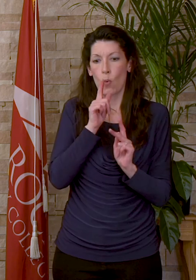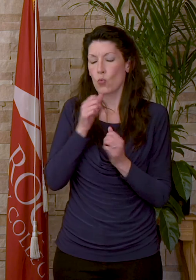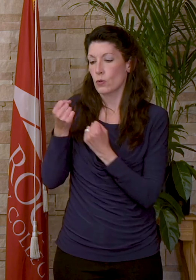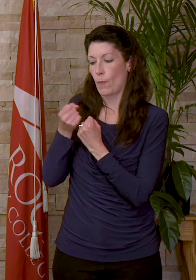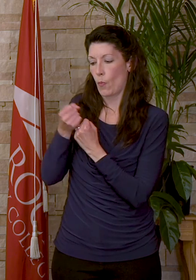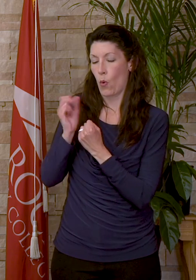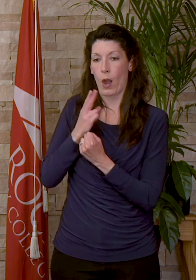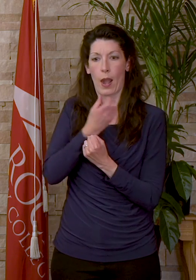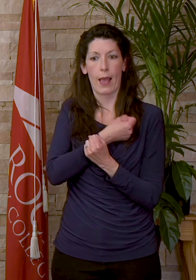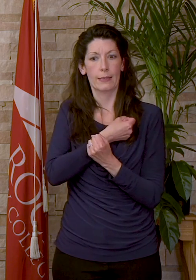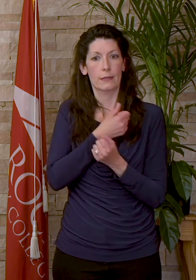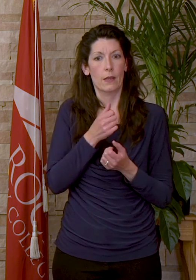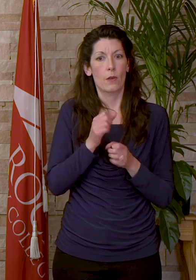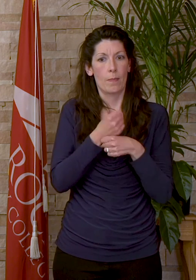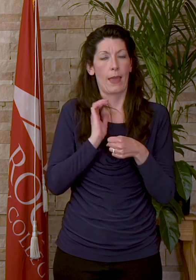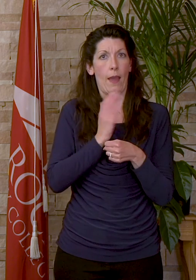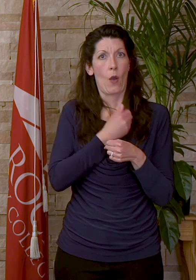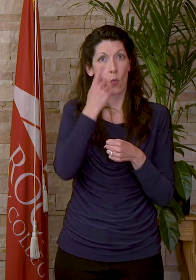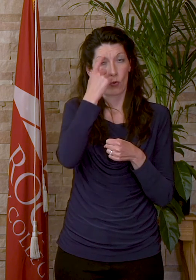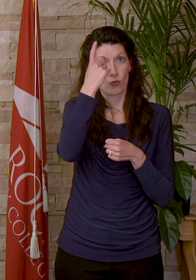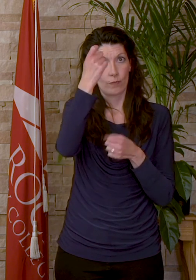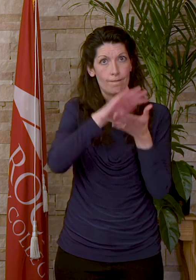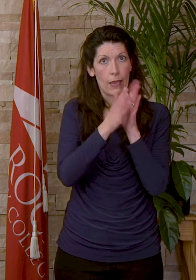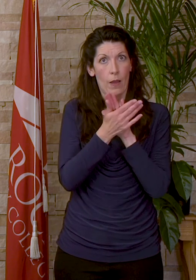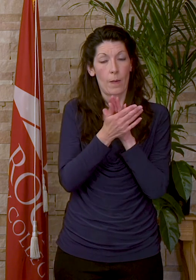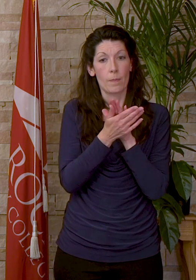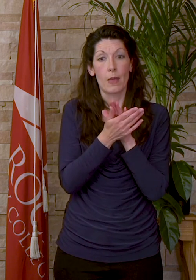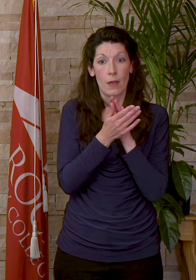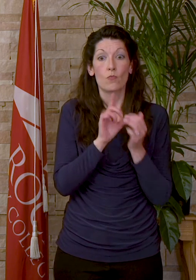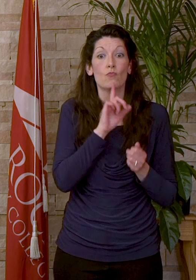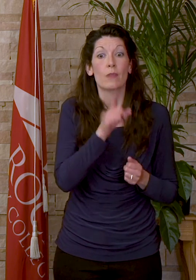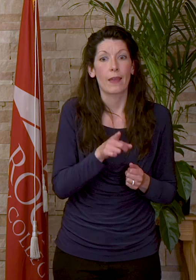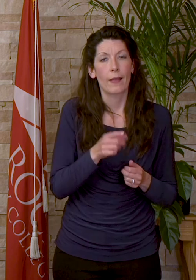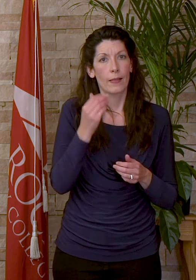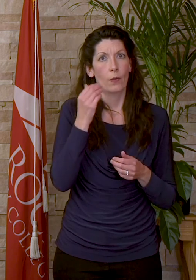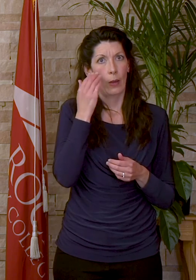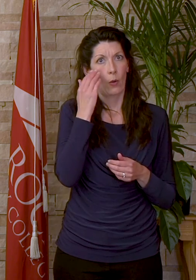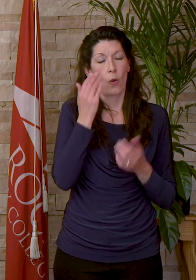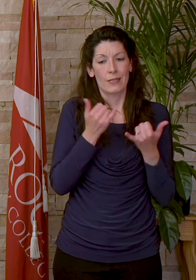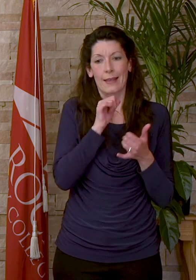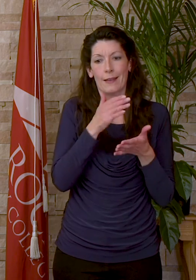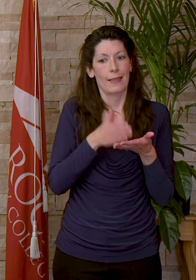to make our dreams come true. We know that today does not end life's challenges. Barriers will still confront